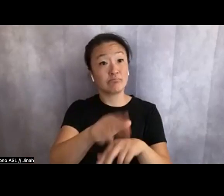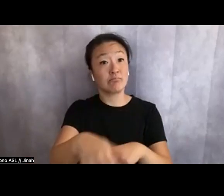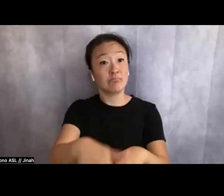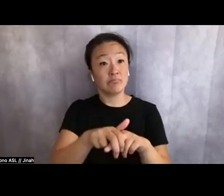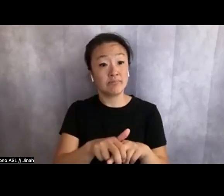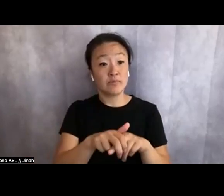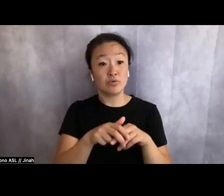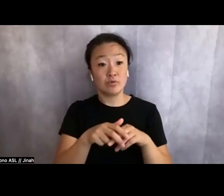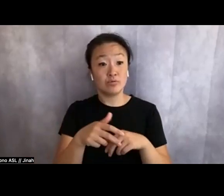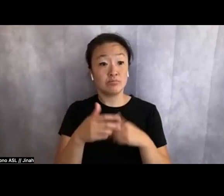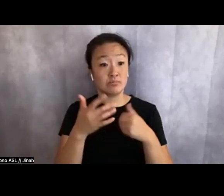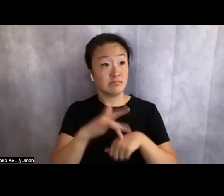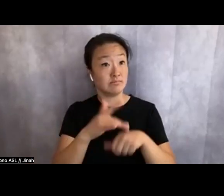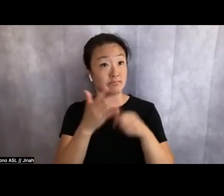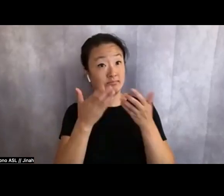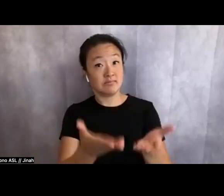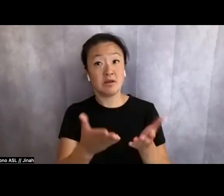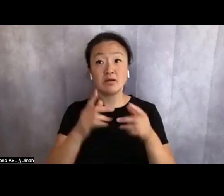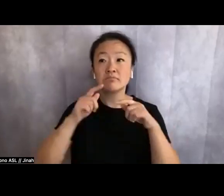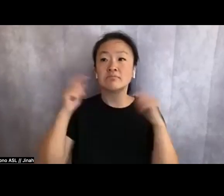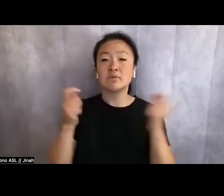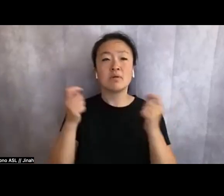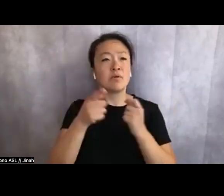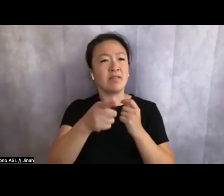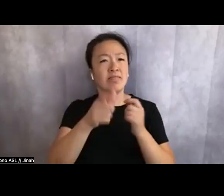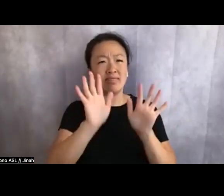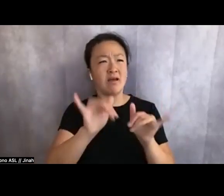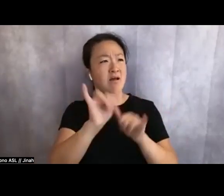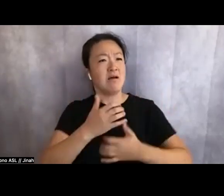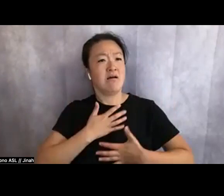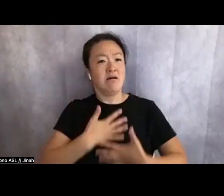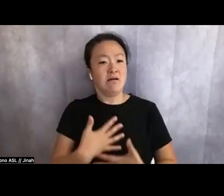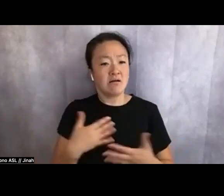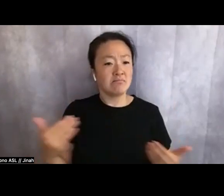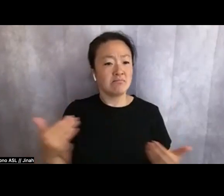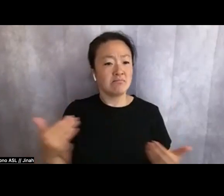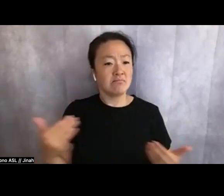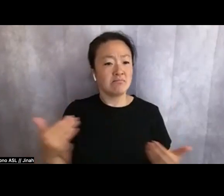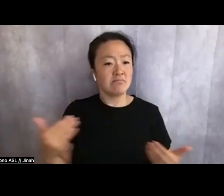is to celebrate the spectacle of breath, the act of knowing the carceral is not everything,